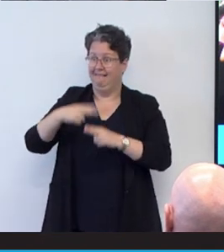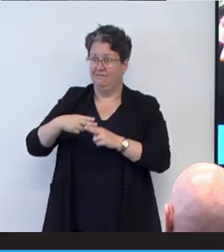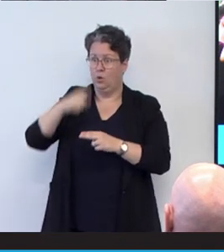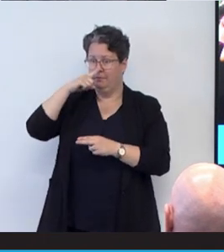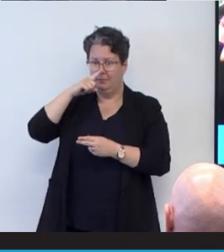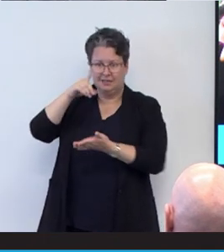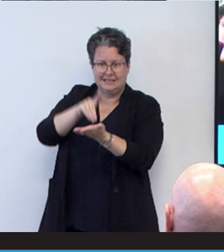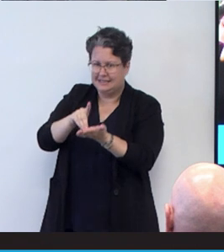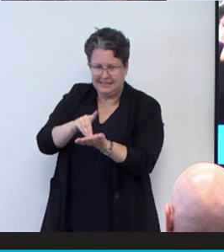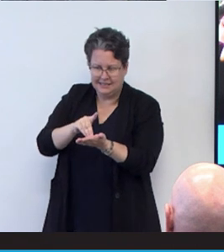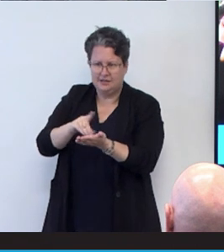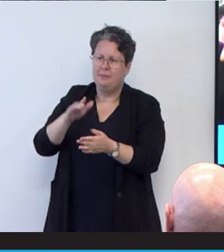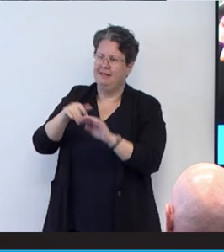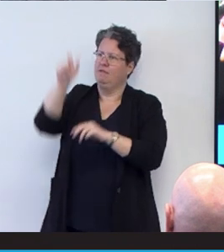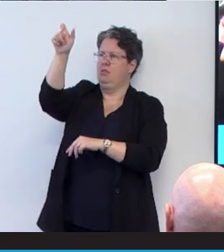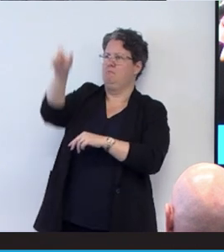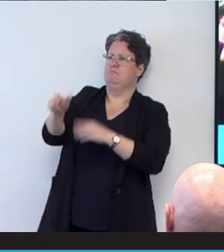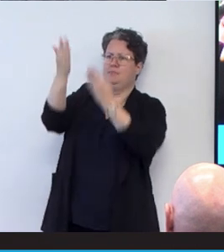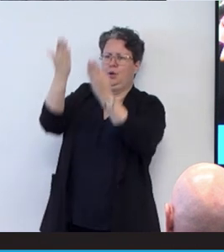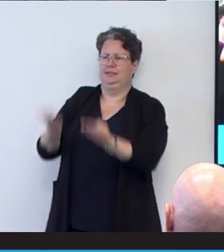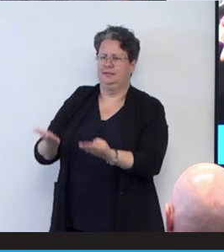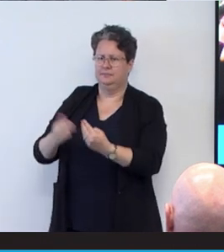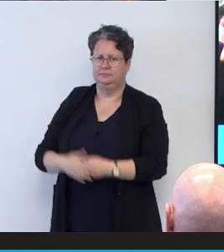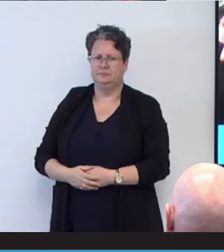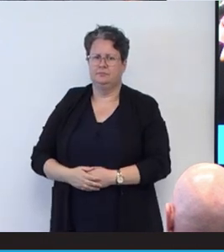I'm here for the person. And one of the first questions I ask or one of